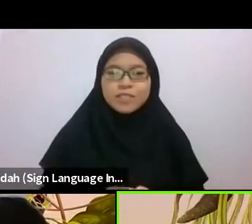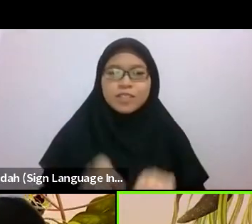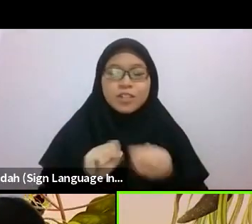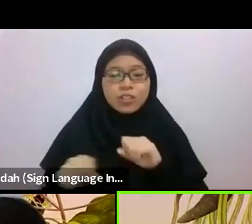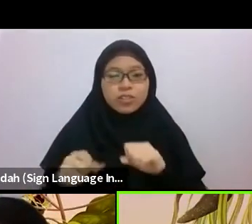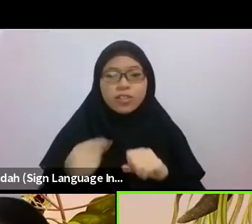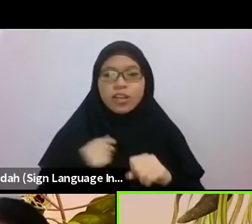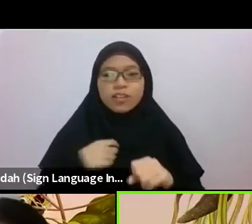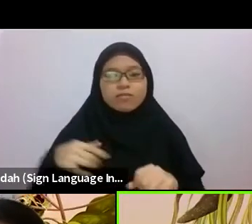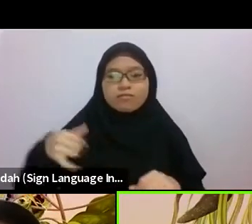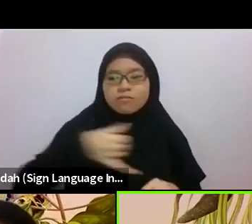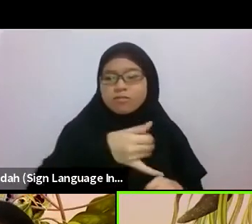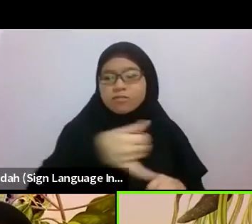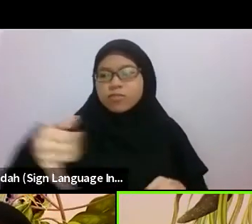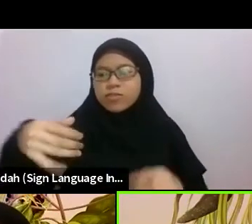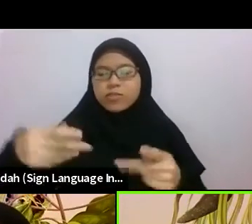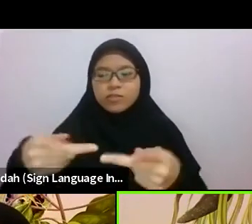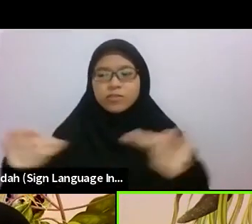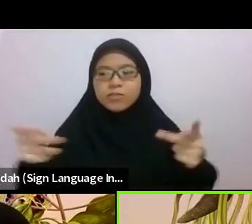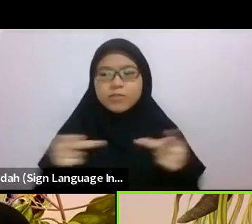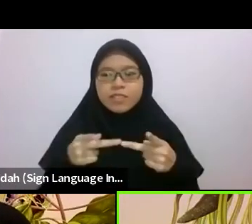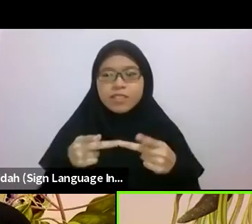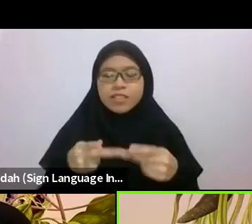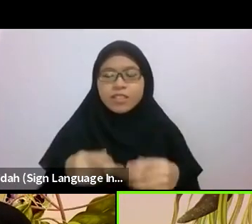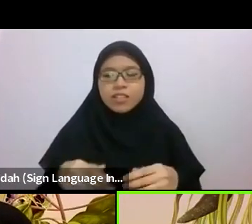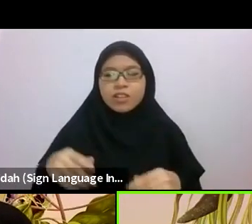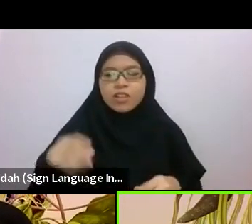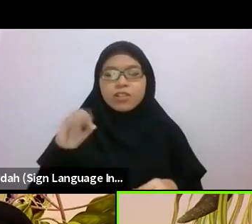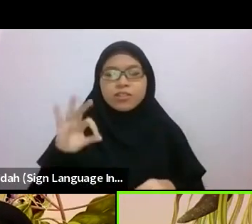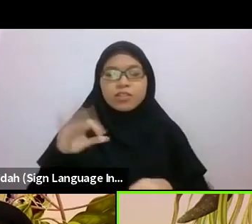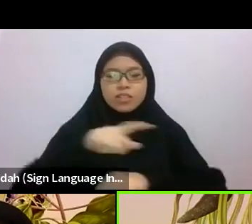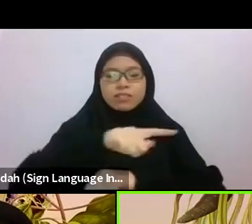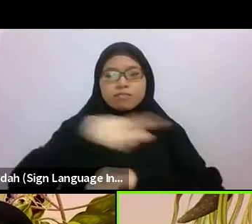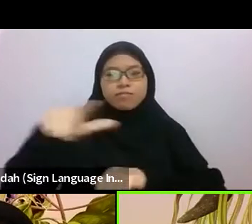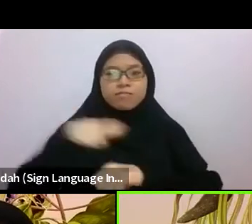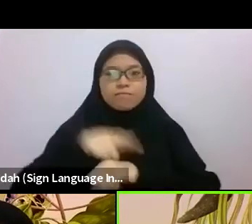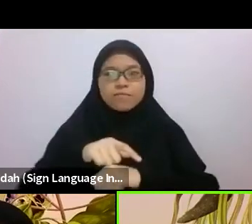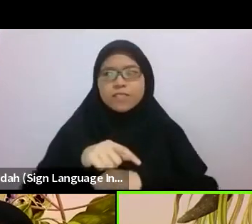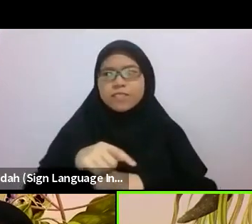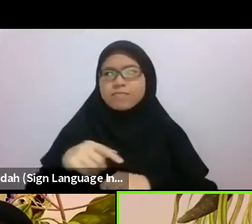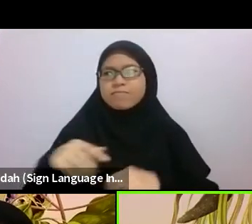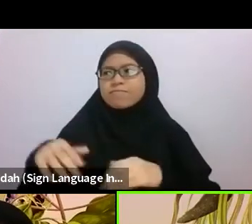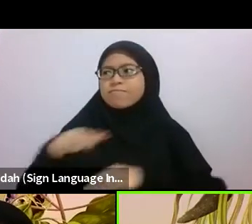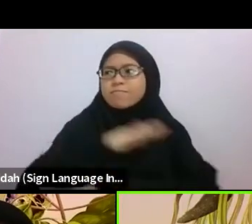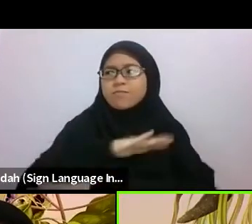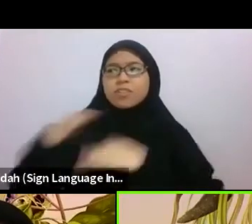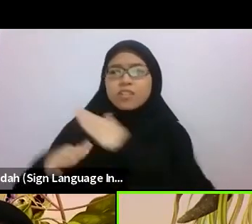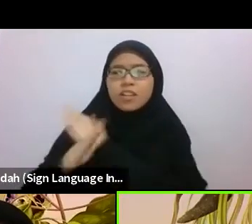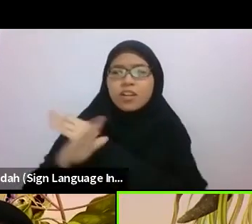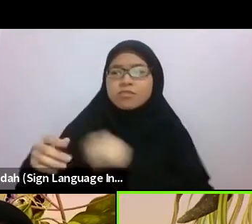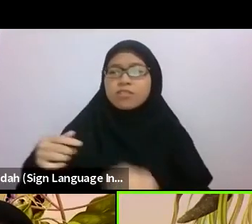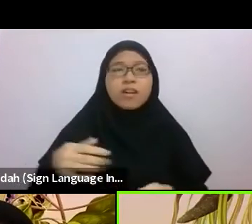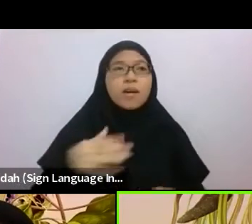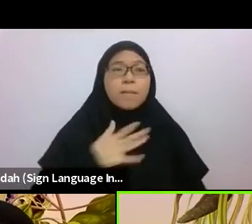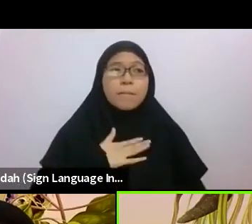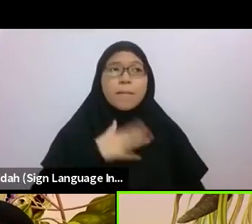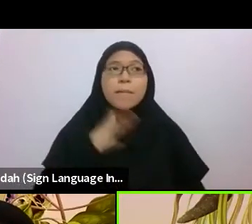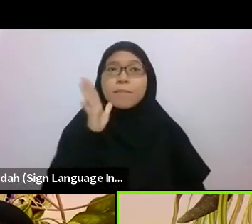(in reality, my mother had disallowed me from venturing too far, the field containing my adventures and exploits)